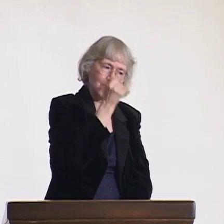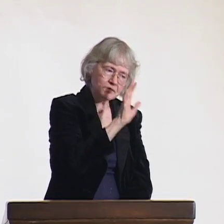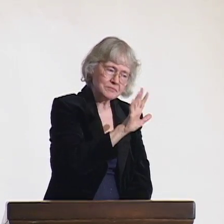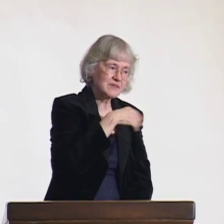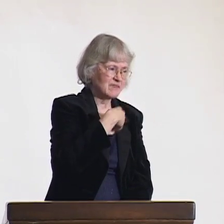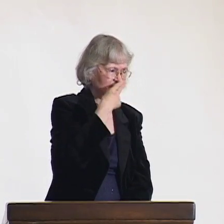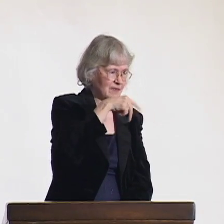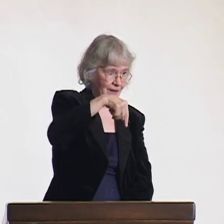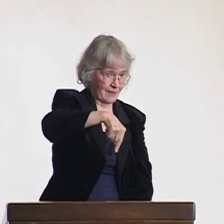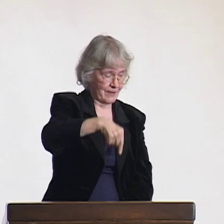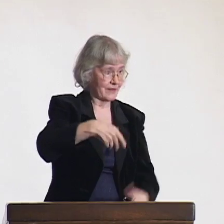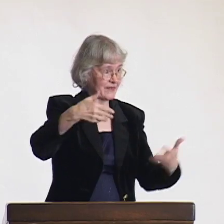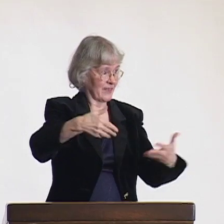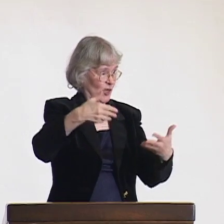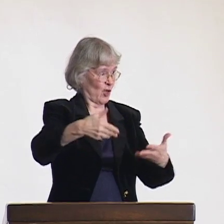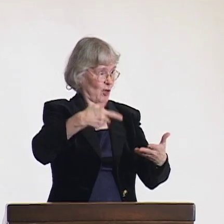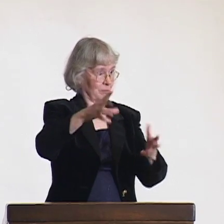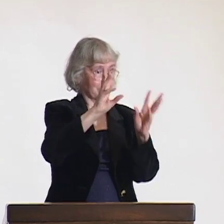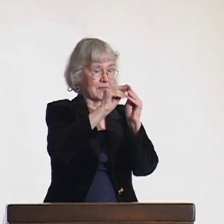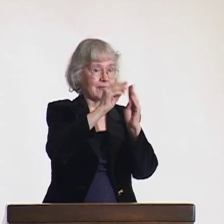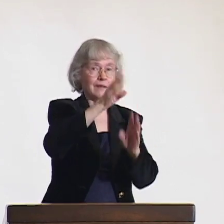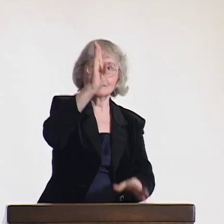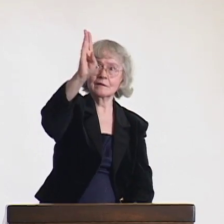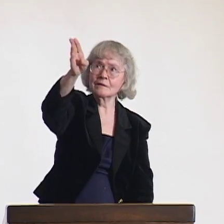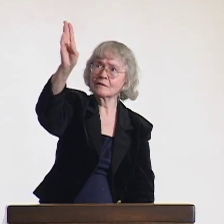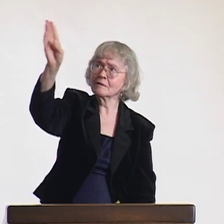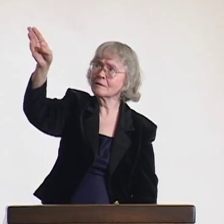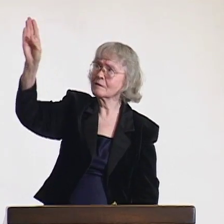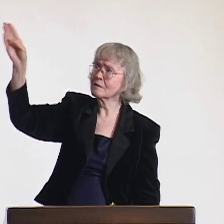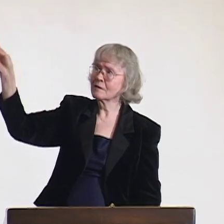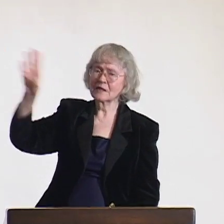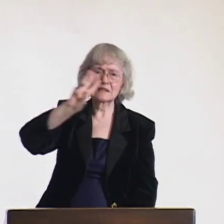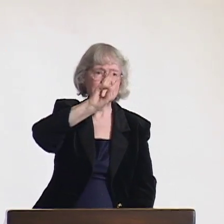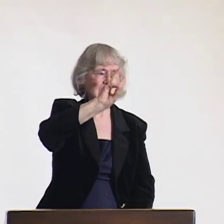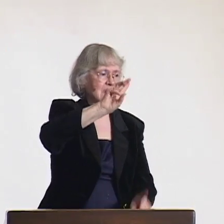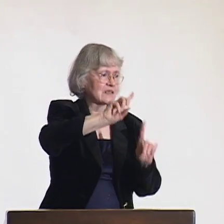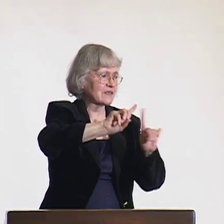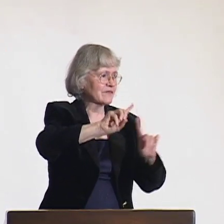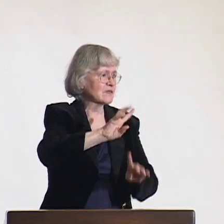It was my job to point out the importance of deaf people and their ways of life.